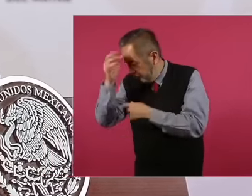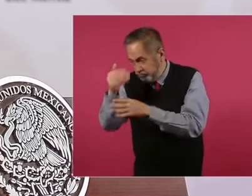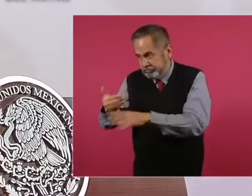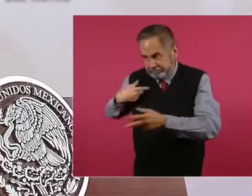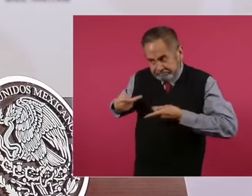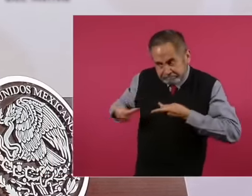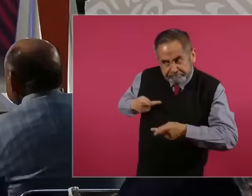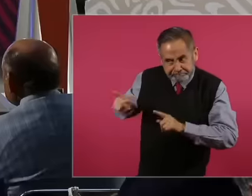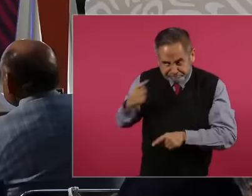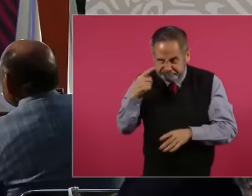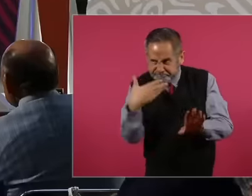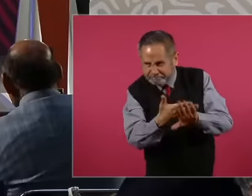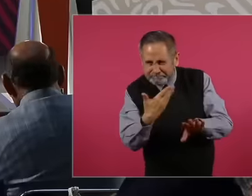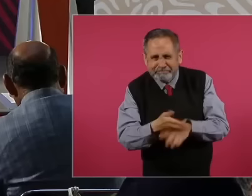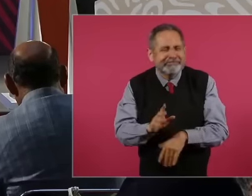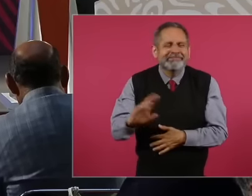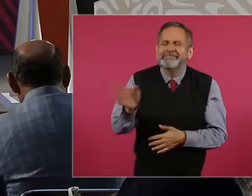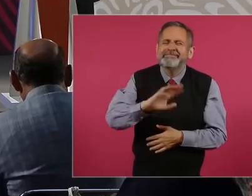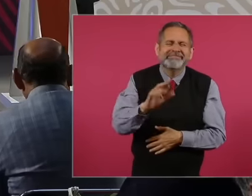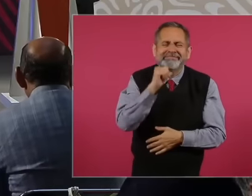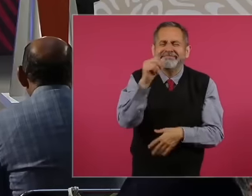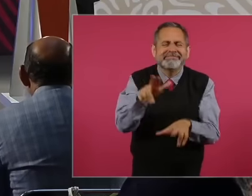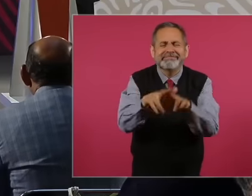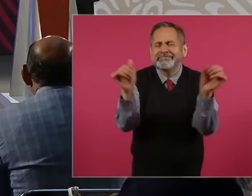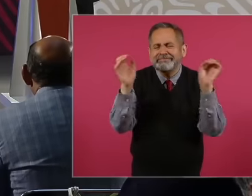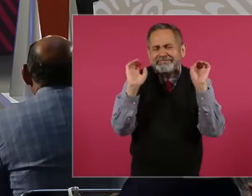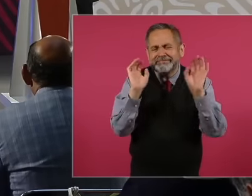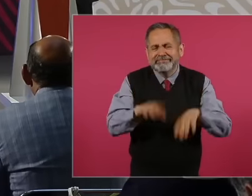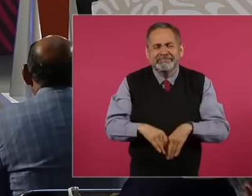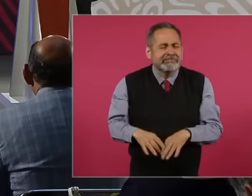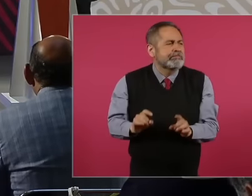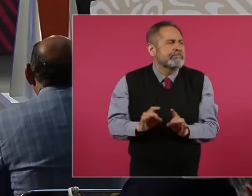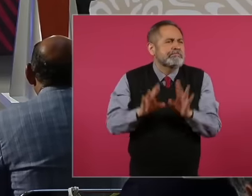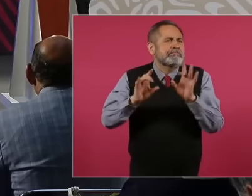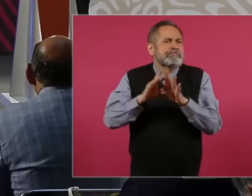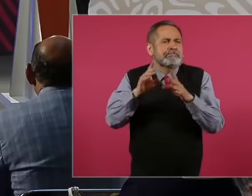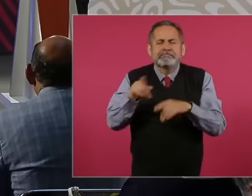we don't rehearse here, it's